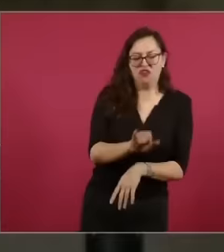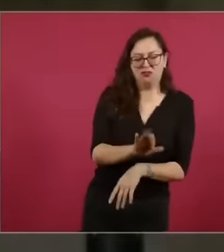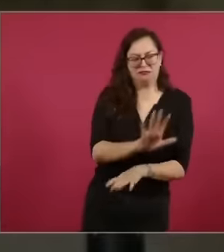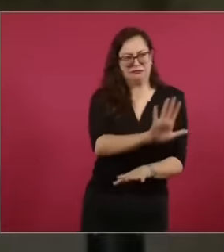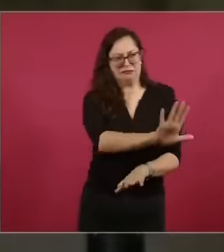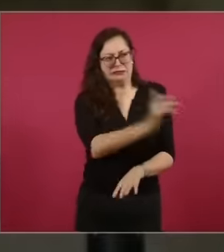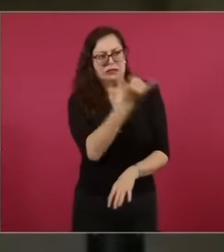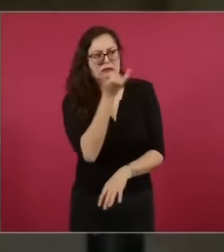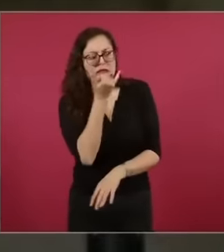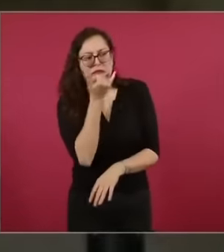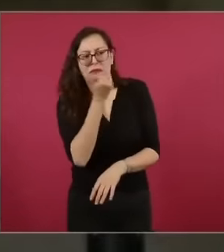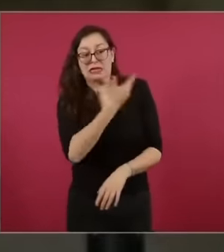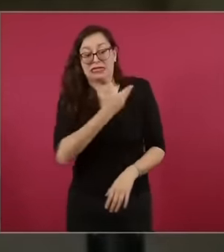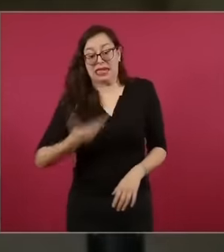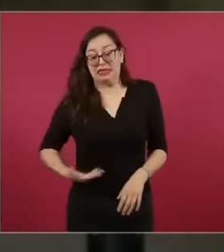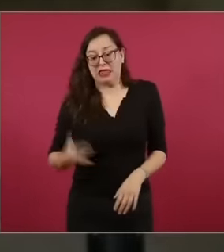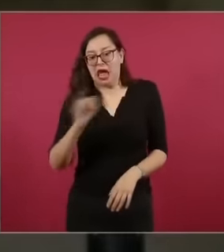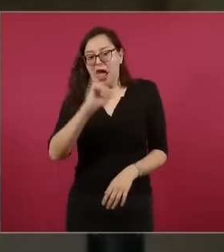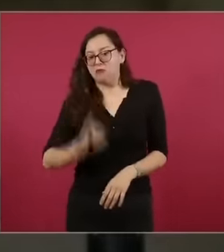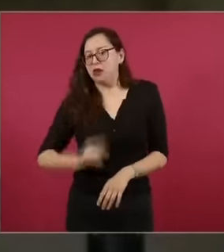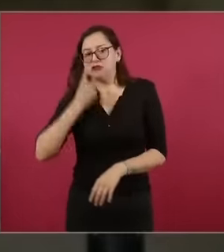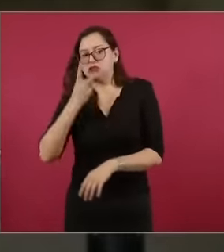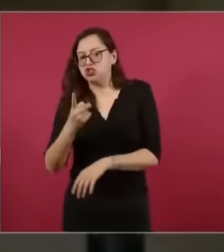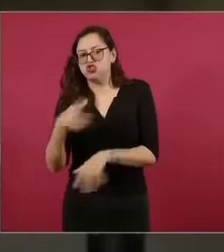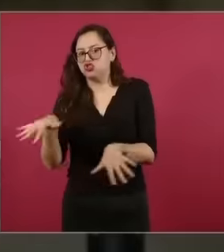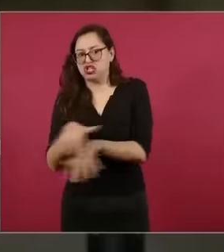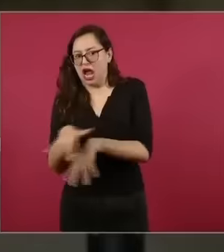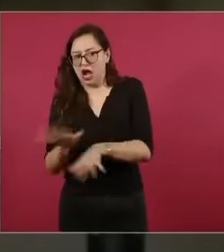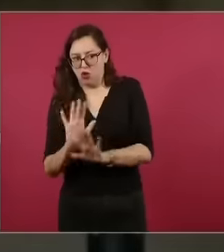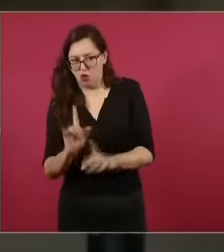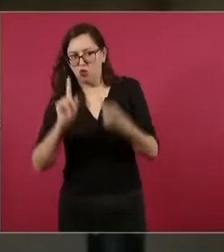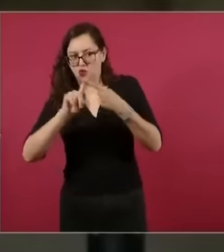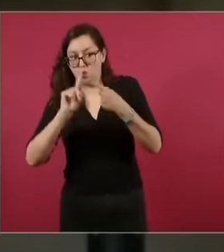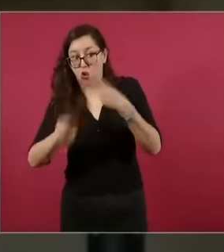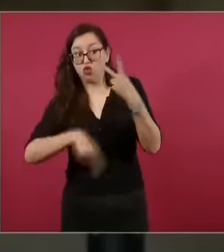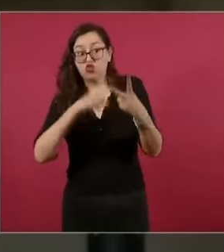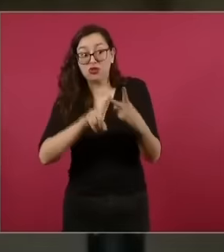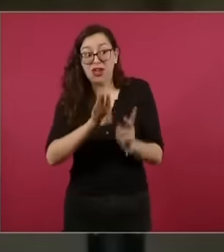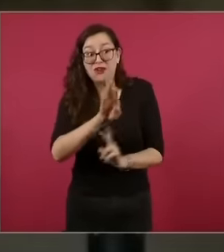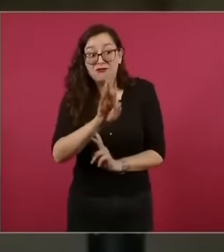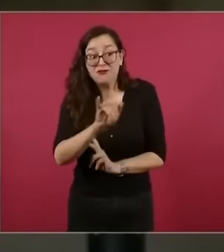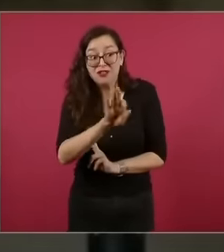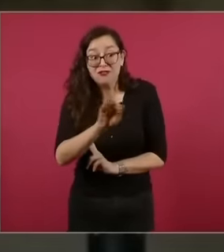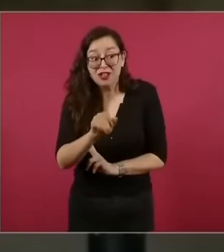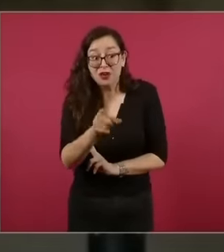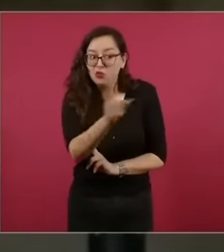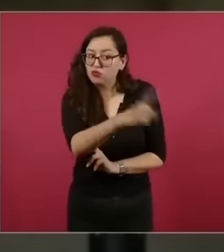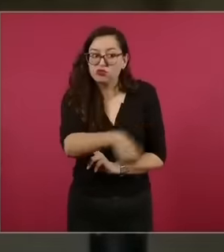they are not the fifí And that makes them angrier and They have interpreted his words as a criticism of